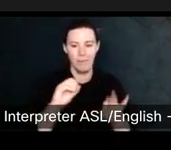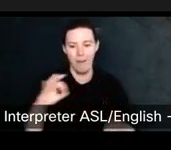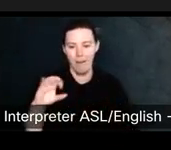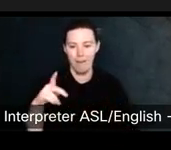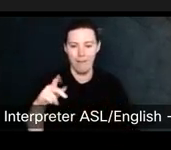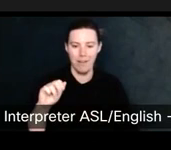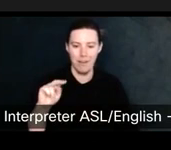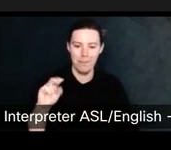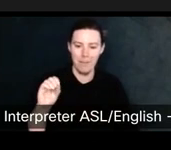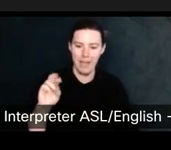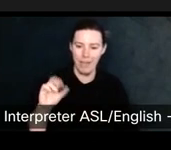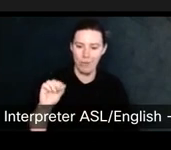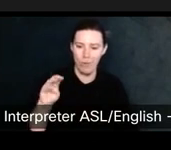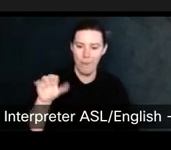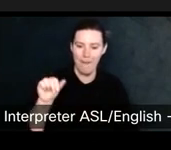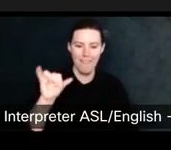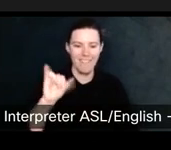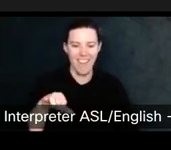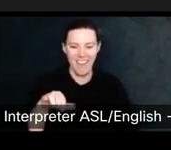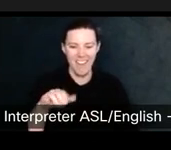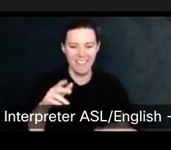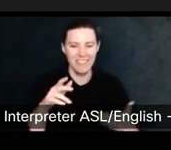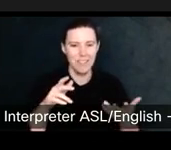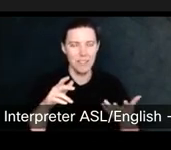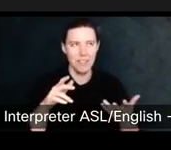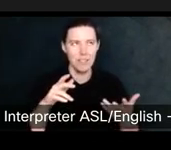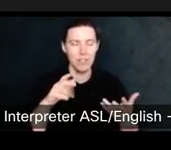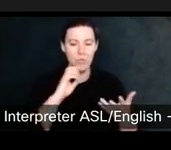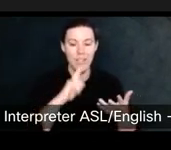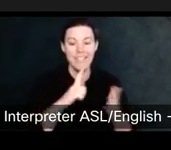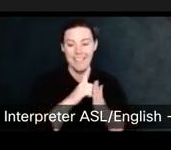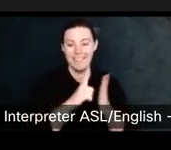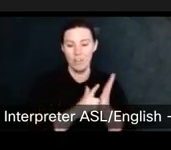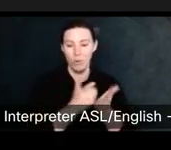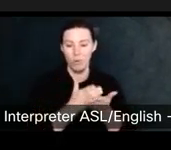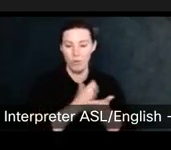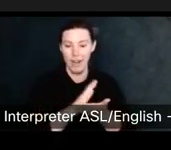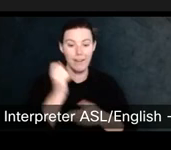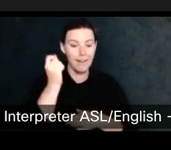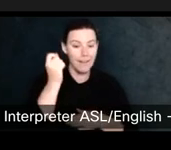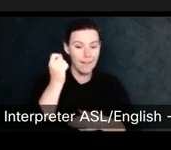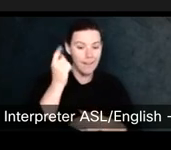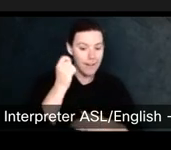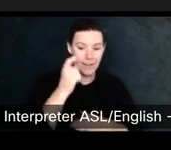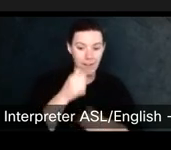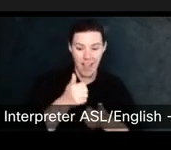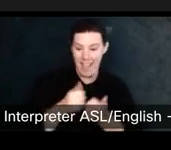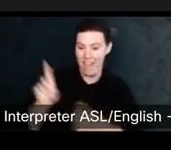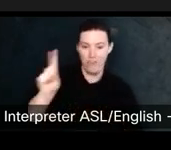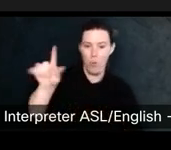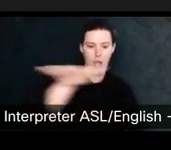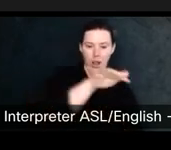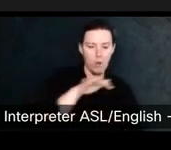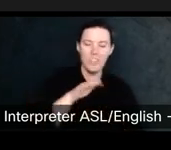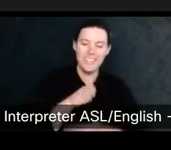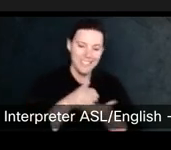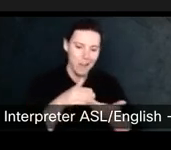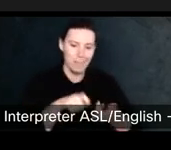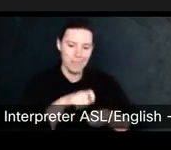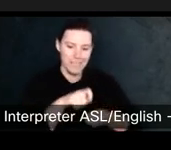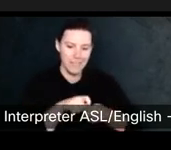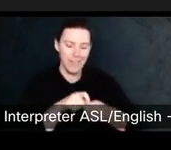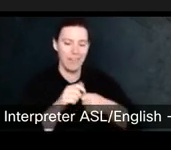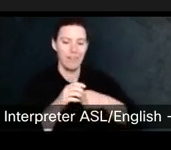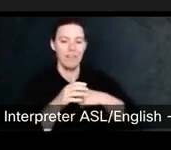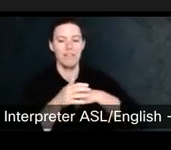Freedom of Panorama is a legal right in some countries to publish pictures of artwork, sculptures, paintings, buildings,